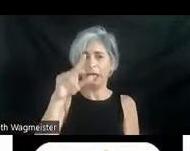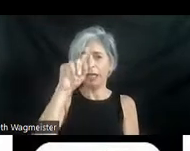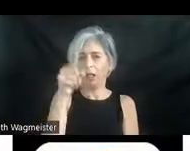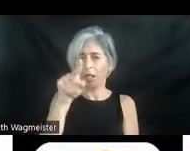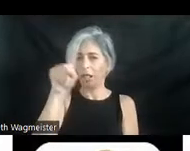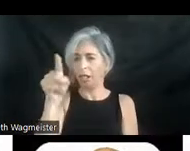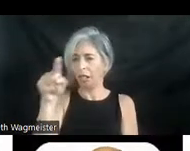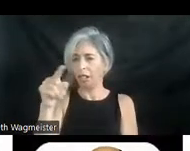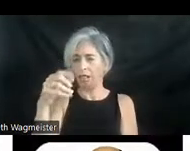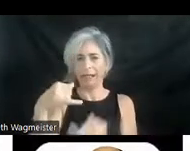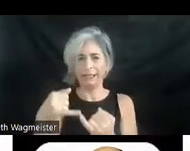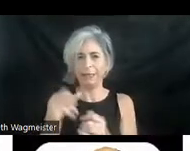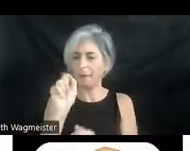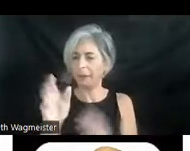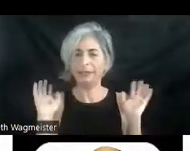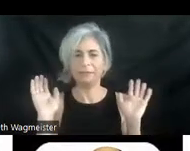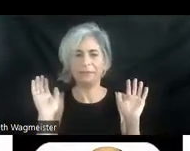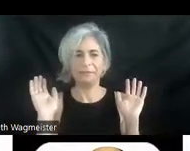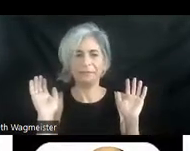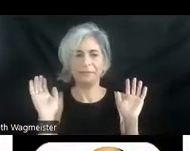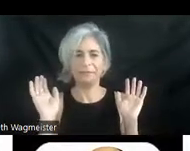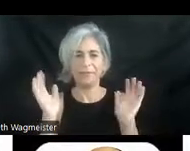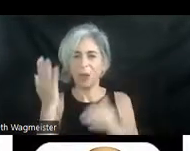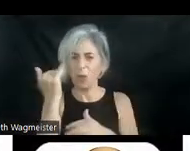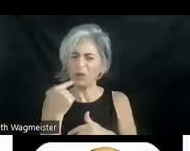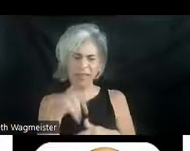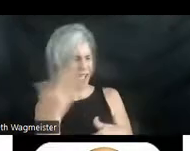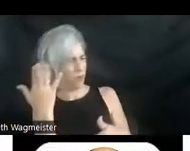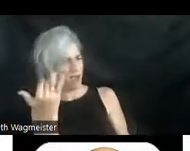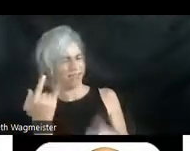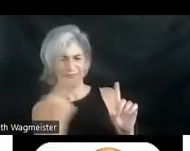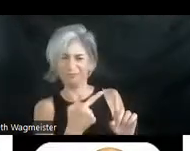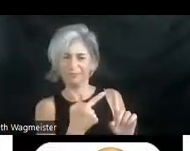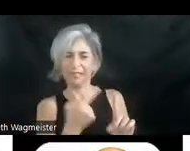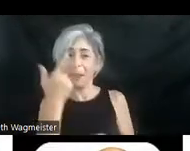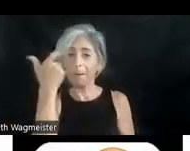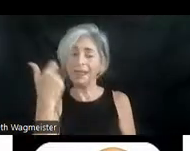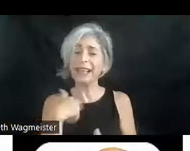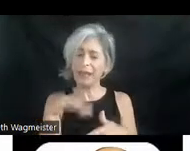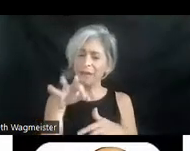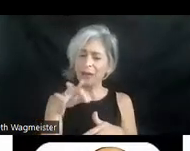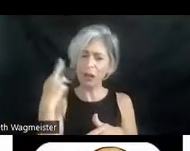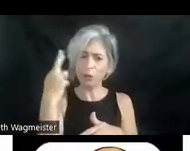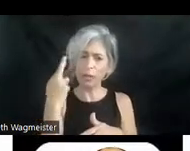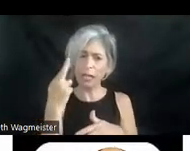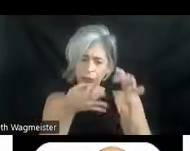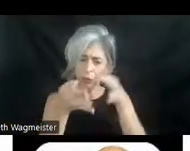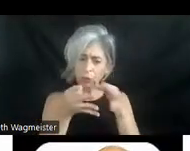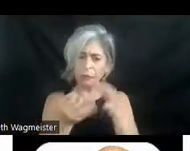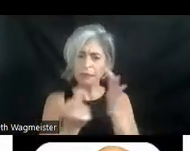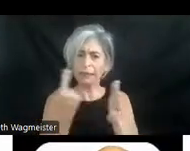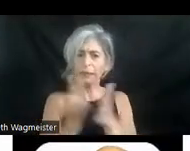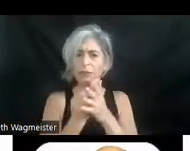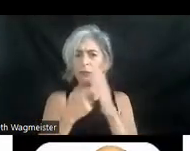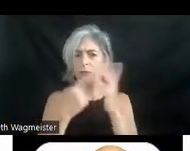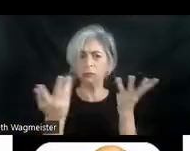Why do I say that? Because I have found that sometimes describers will go on and add something